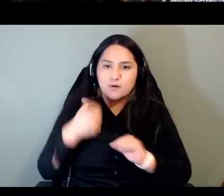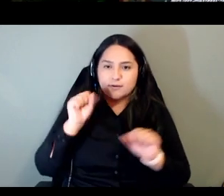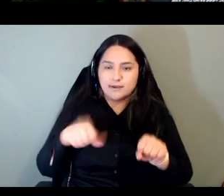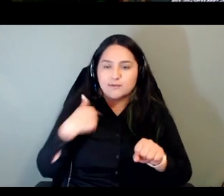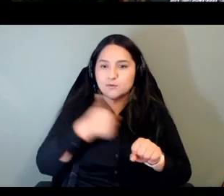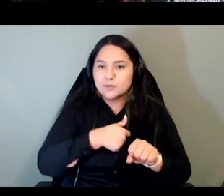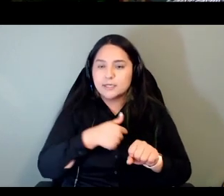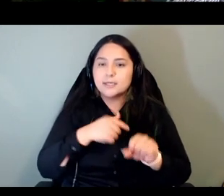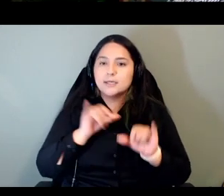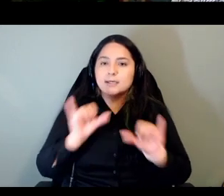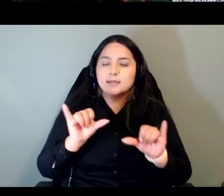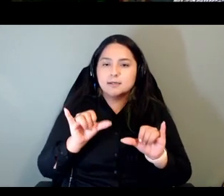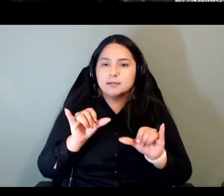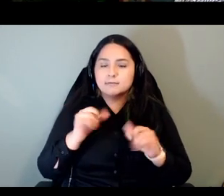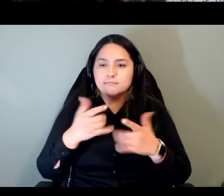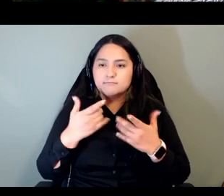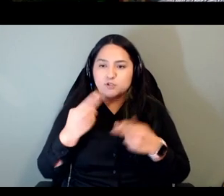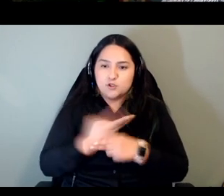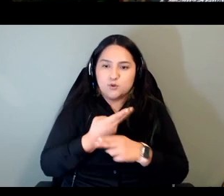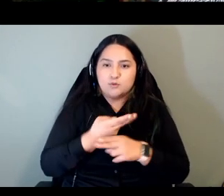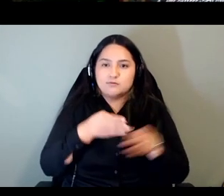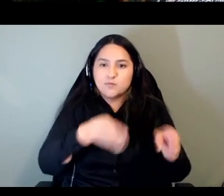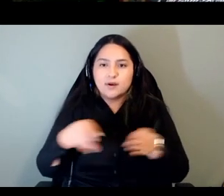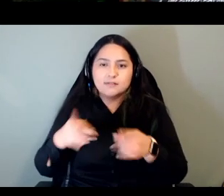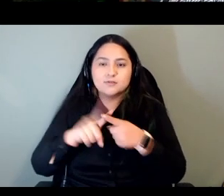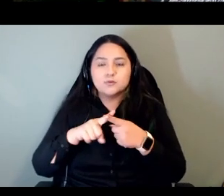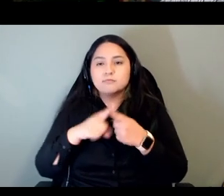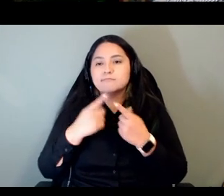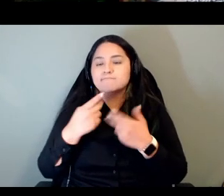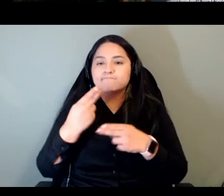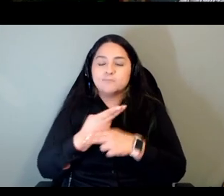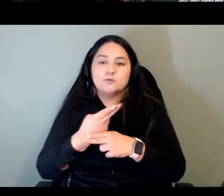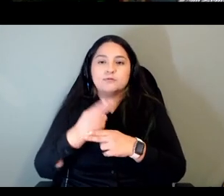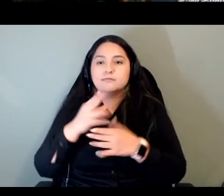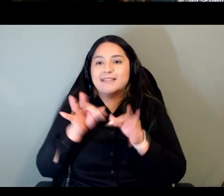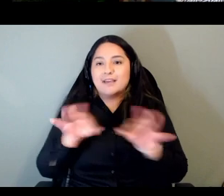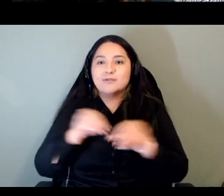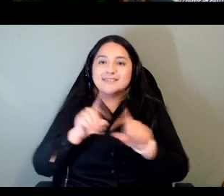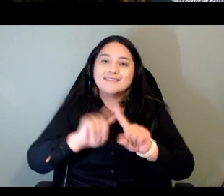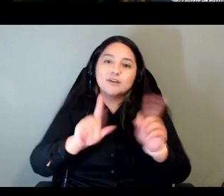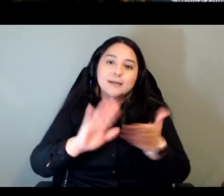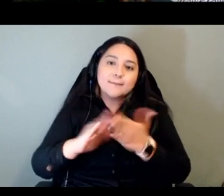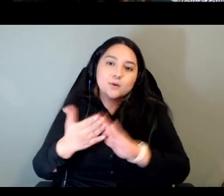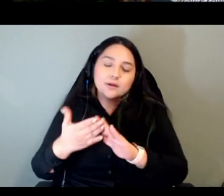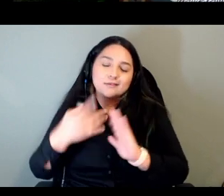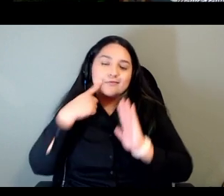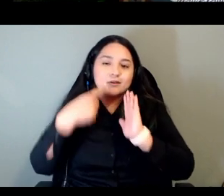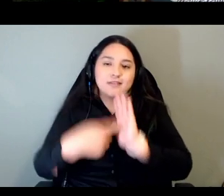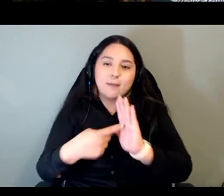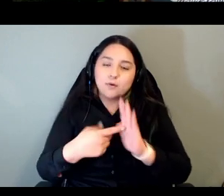in our specific communities so like akash said we can form partnerships so looking to